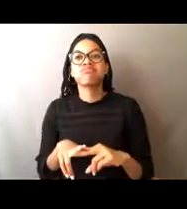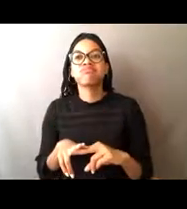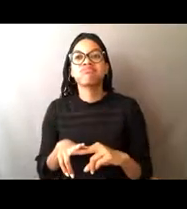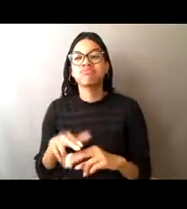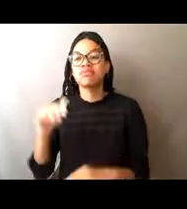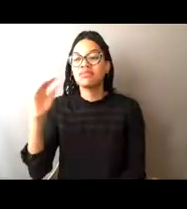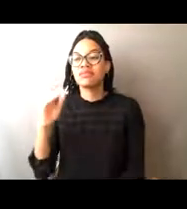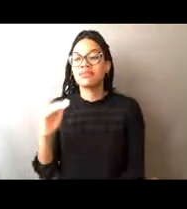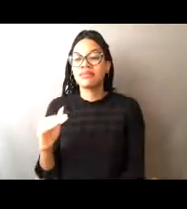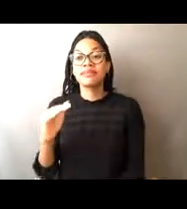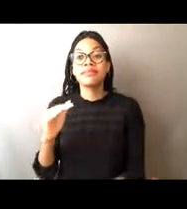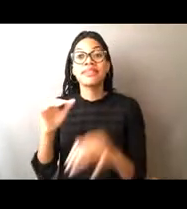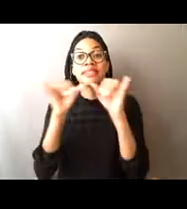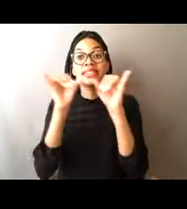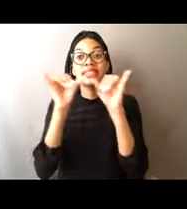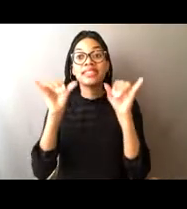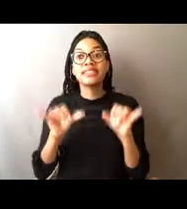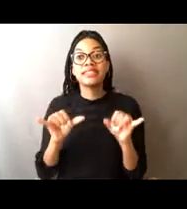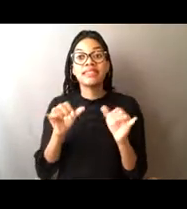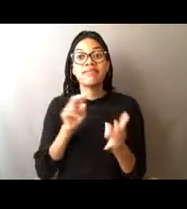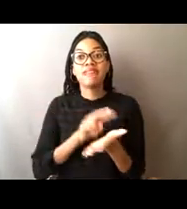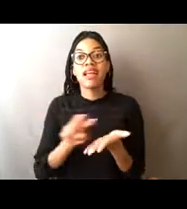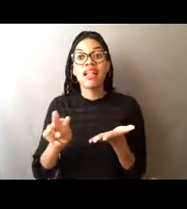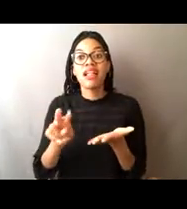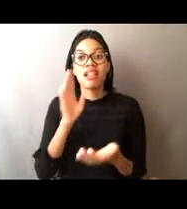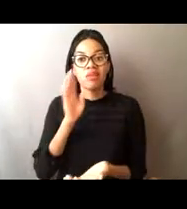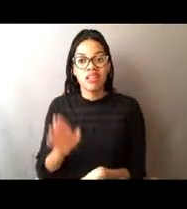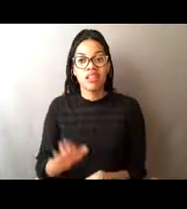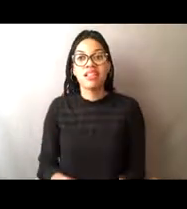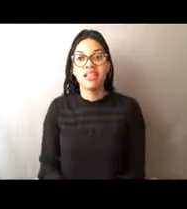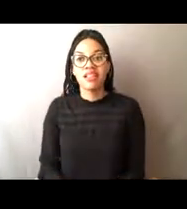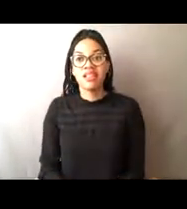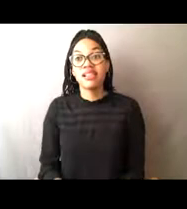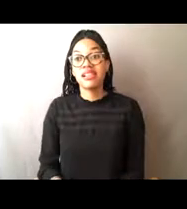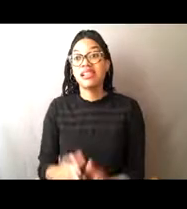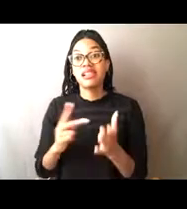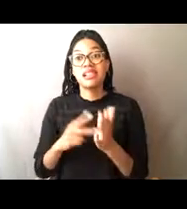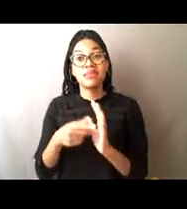So yeah, I think most people are saying that things don't work if one of those legs breaks.